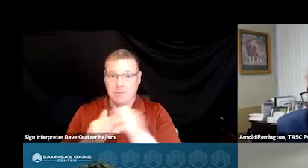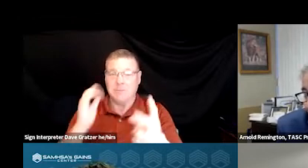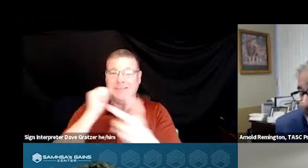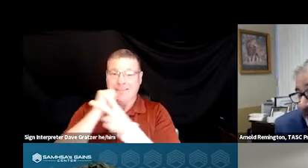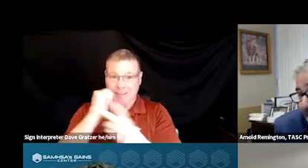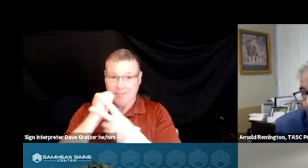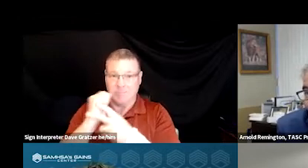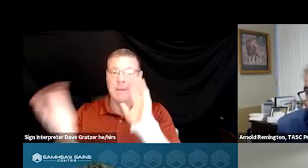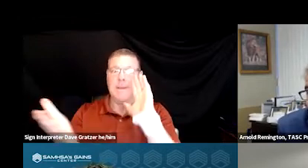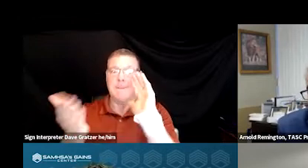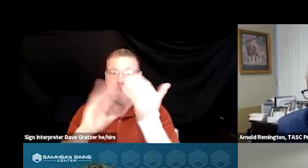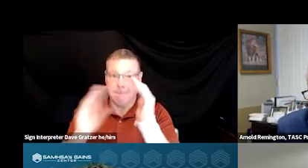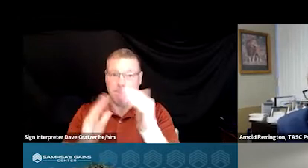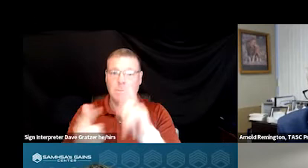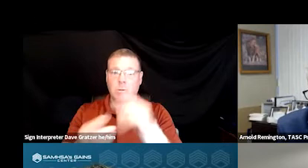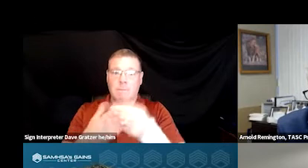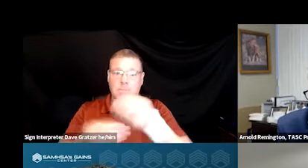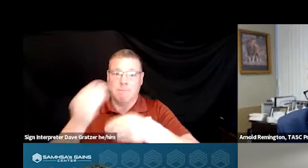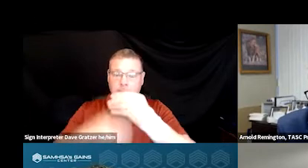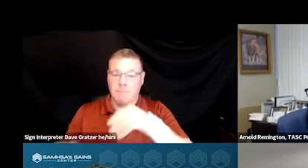compared to our budget of 250,000.